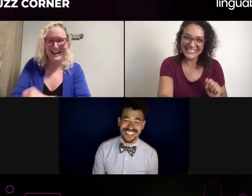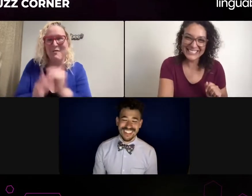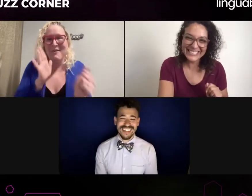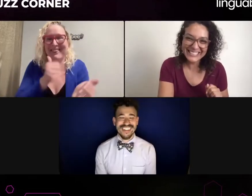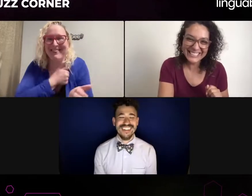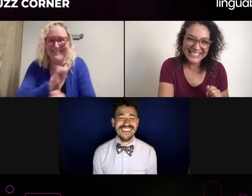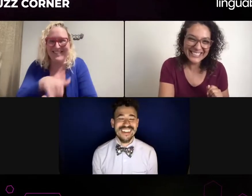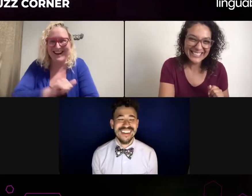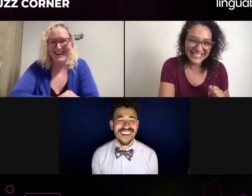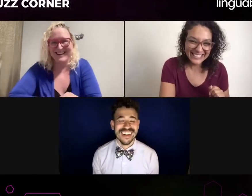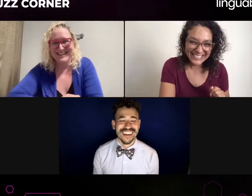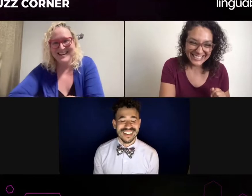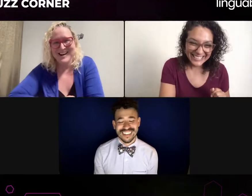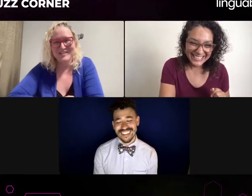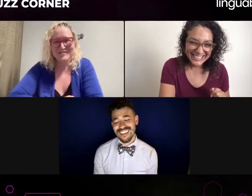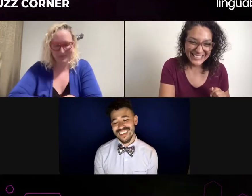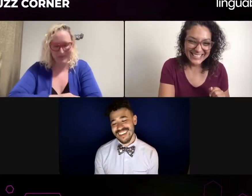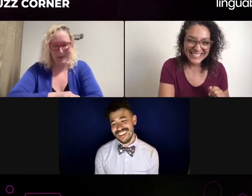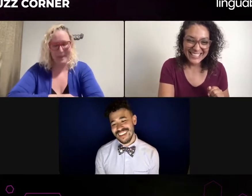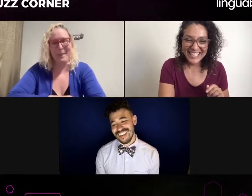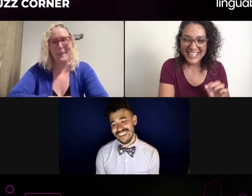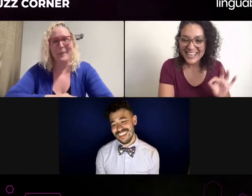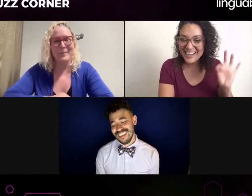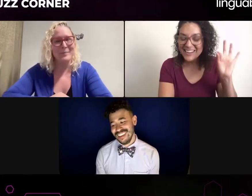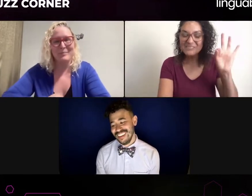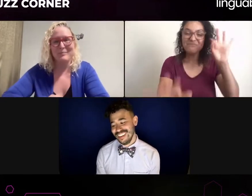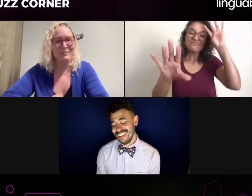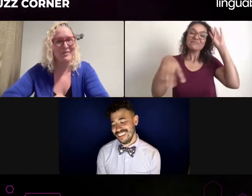Alright. This was--